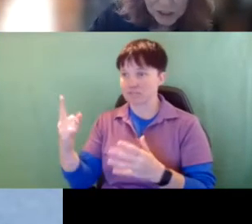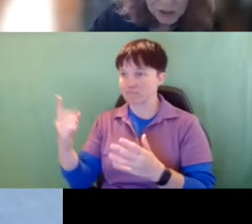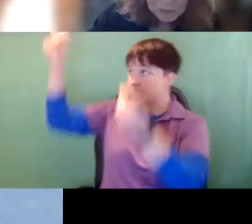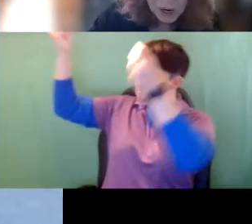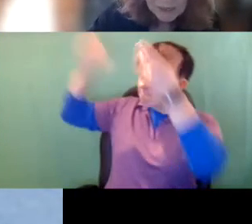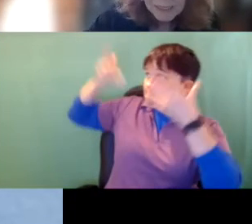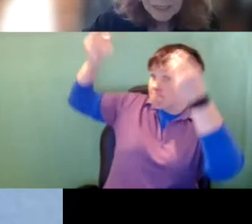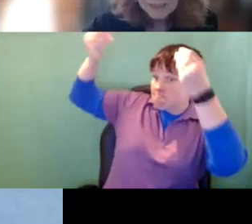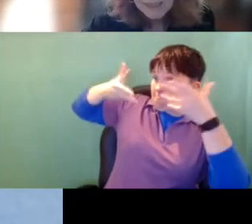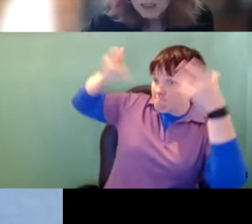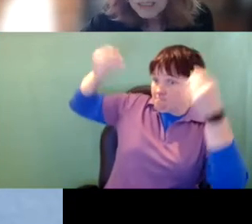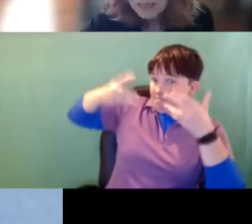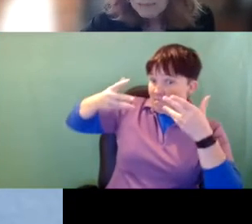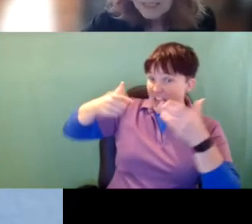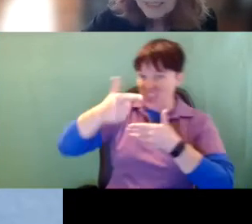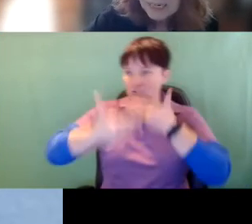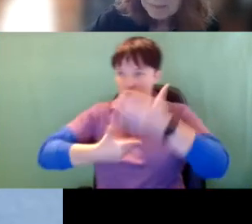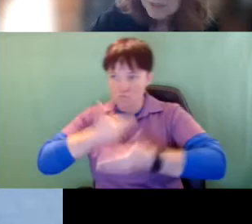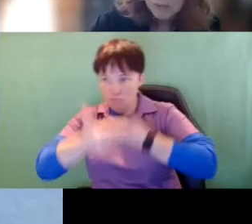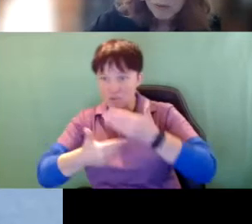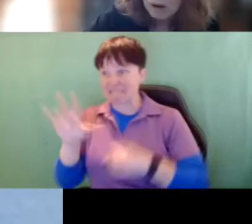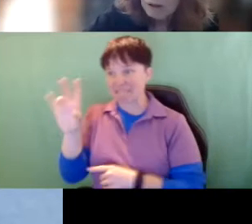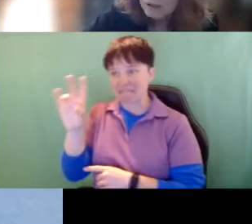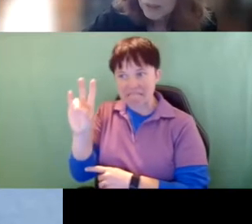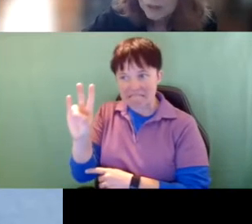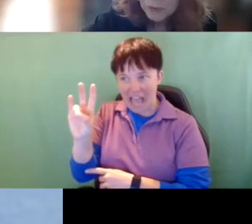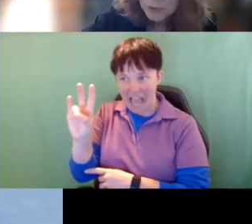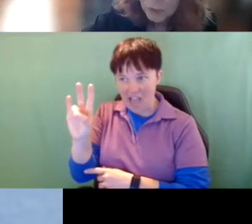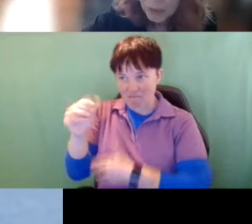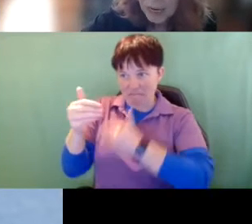here's the process. There's seven steps that were all going through. That we